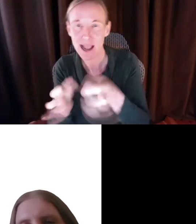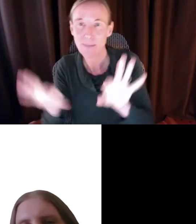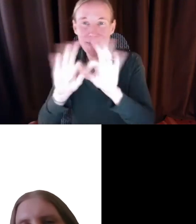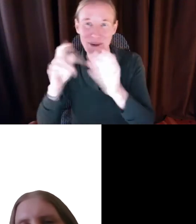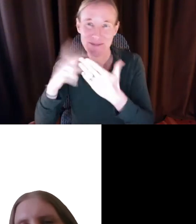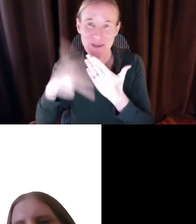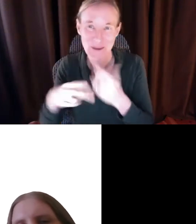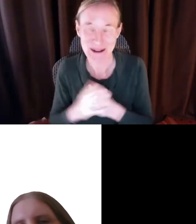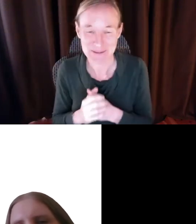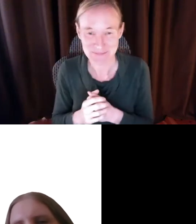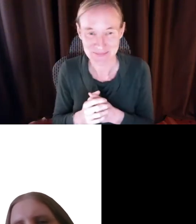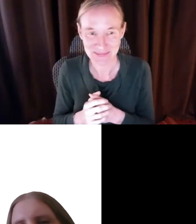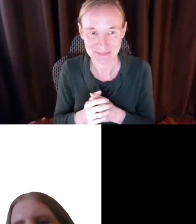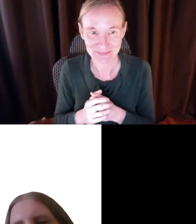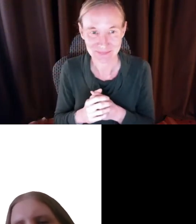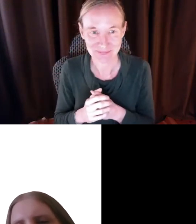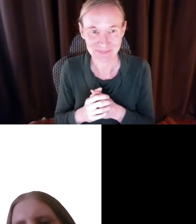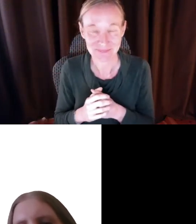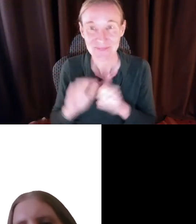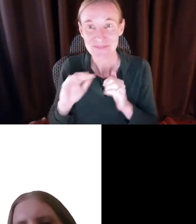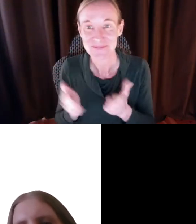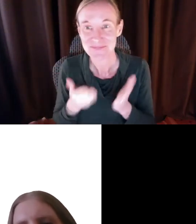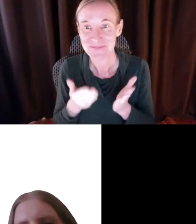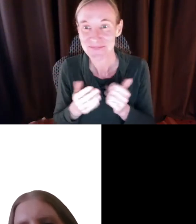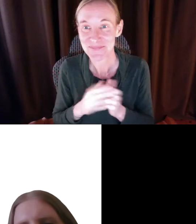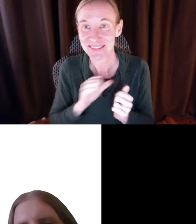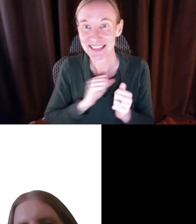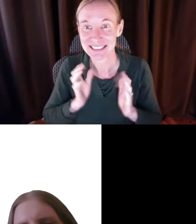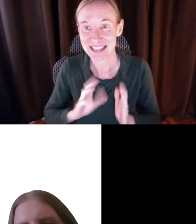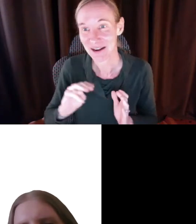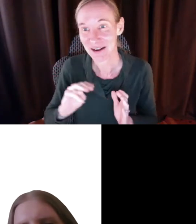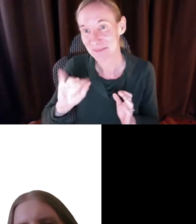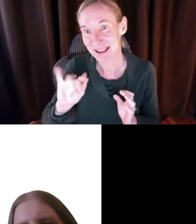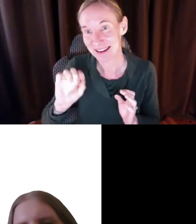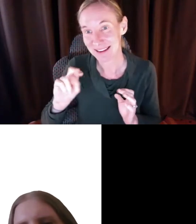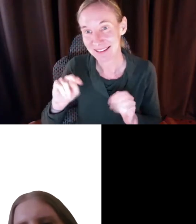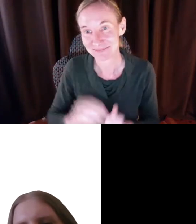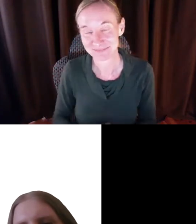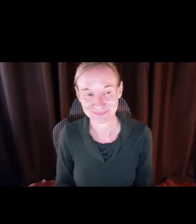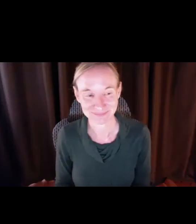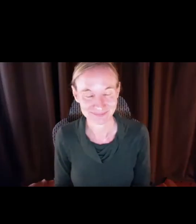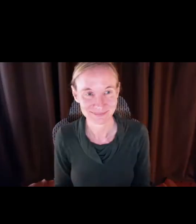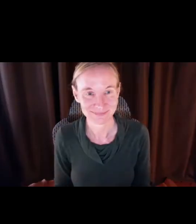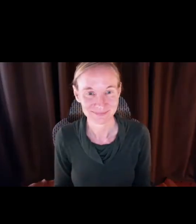people to keep them in their homes, which is another issue NYAIL always advocates for. Such an important program. So